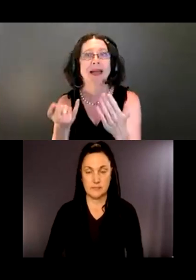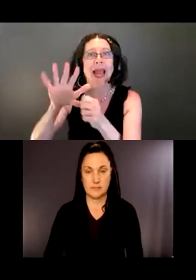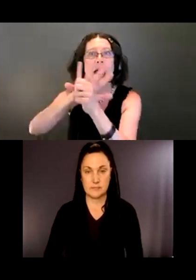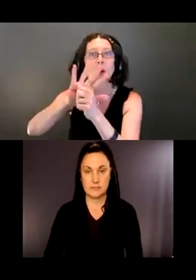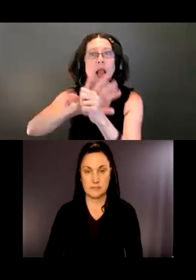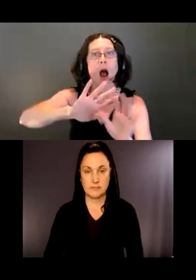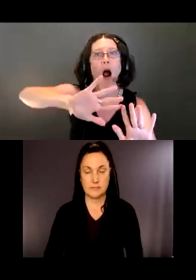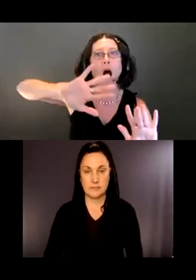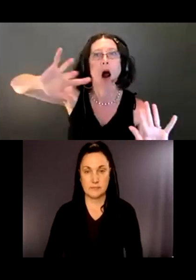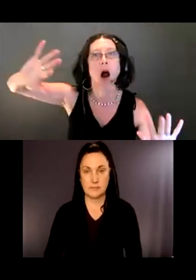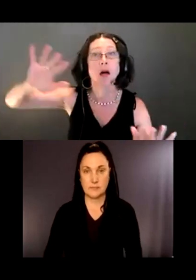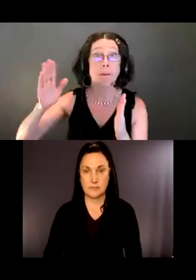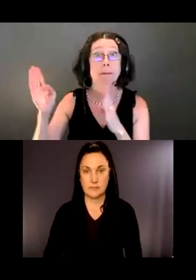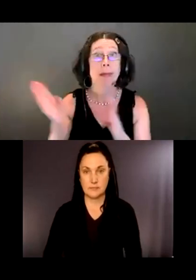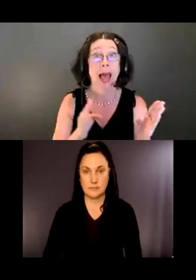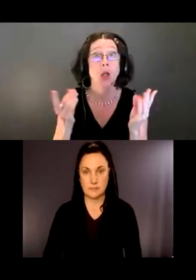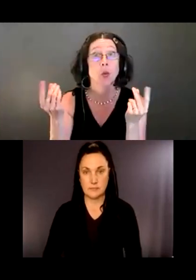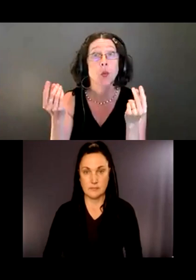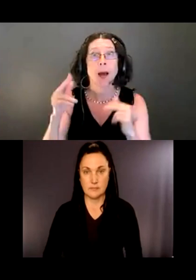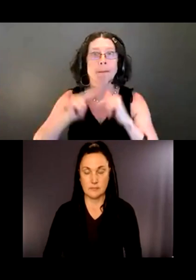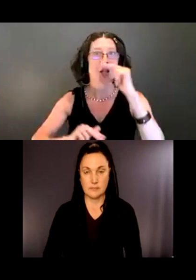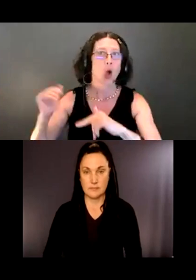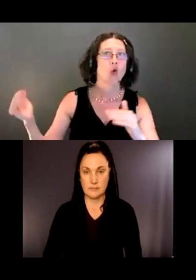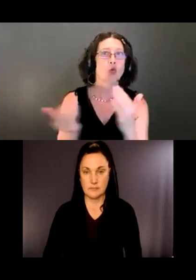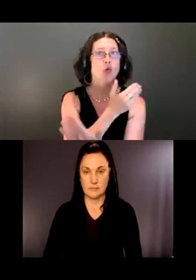What we are going to do is build a new pipe with more capacity.